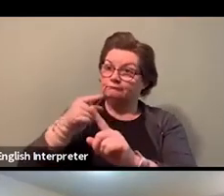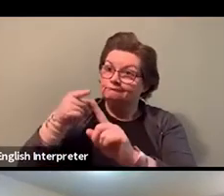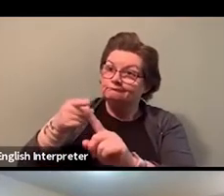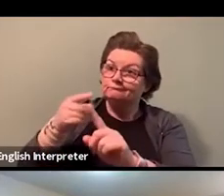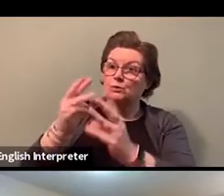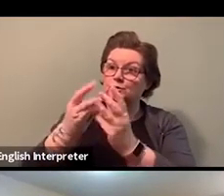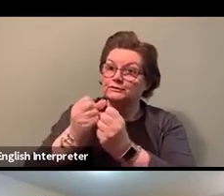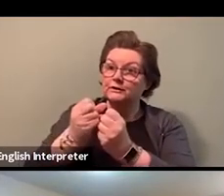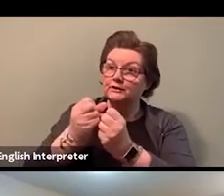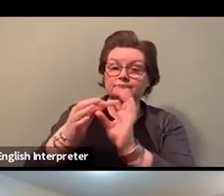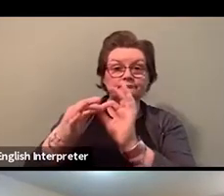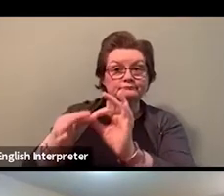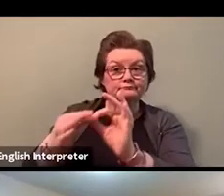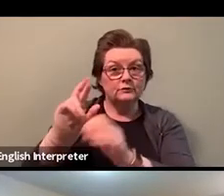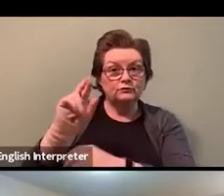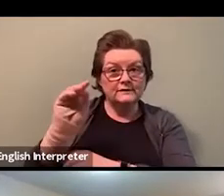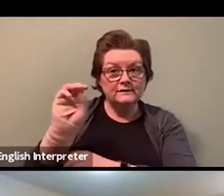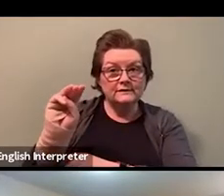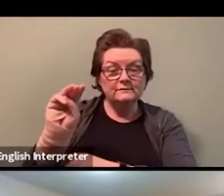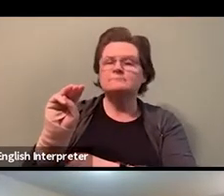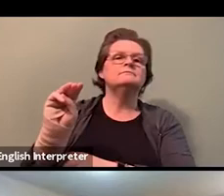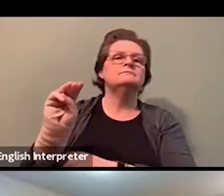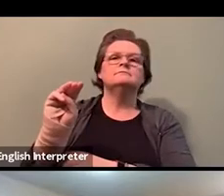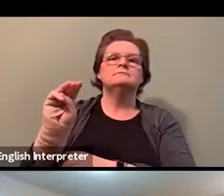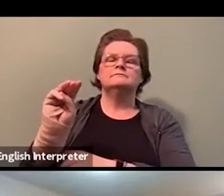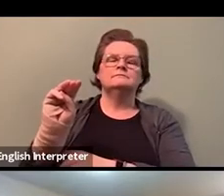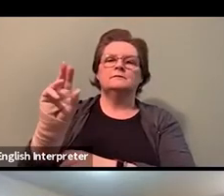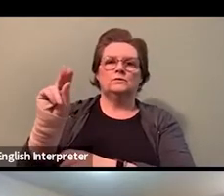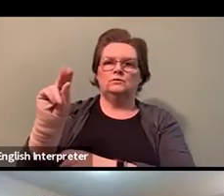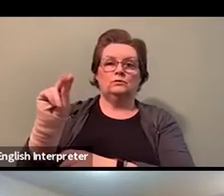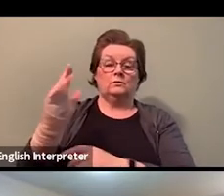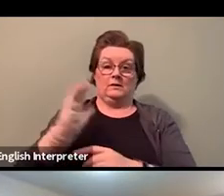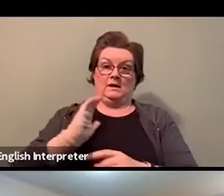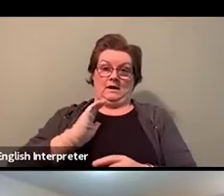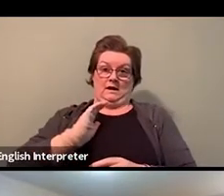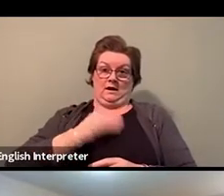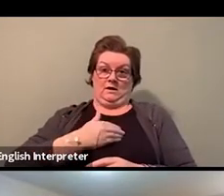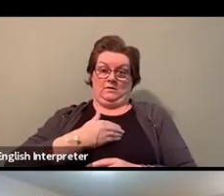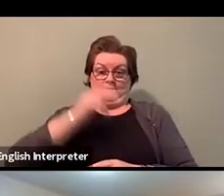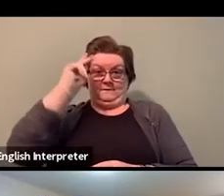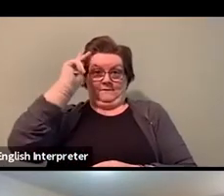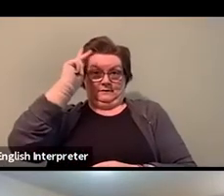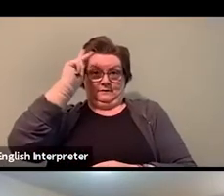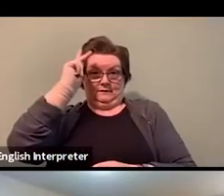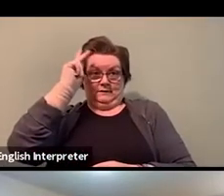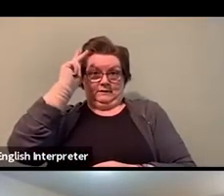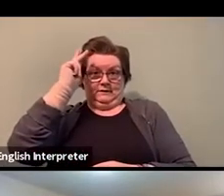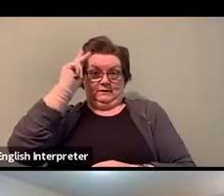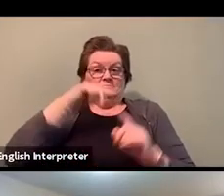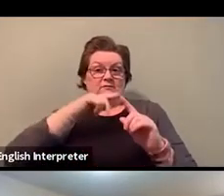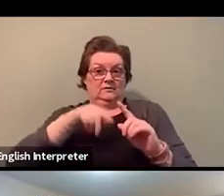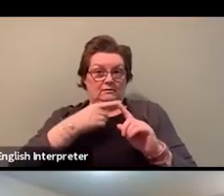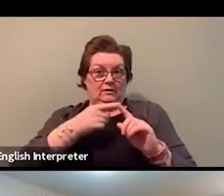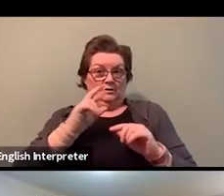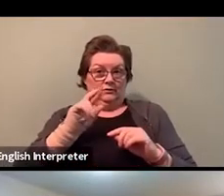but we will be integrating anti-racism work and our panels and our resolutions